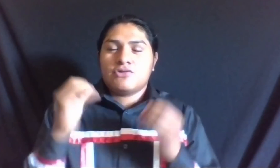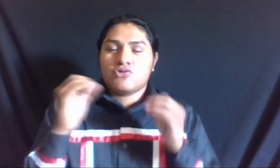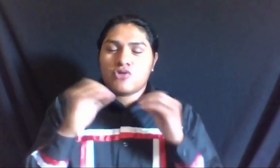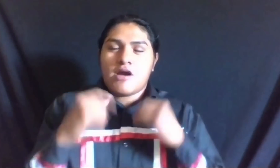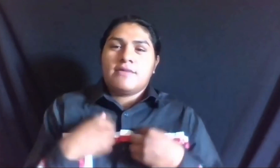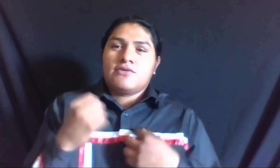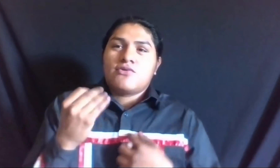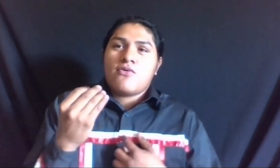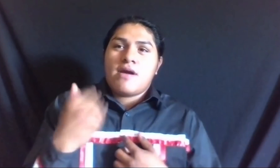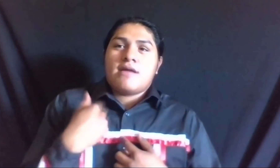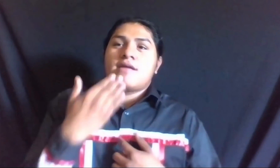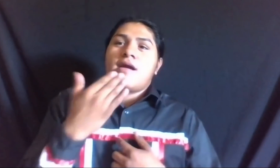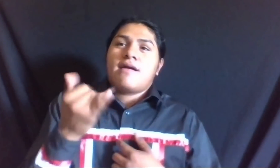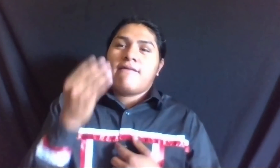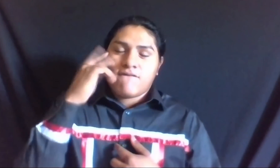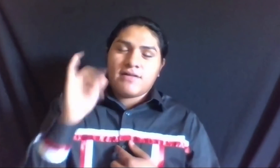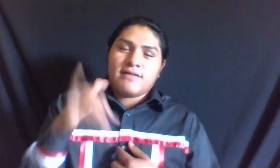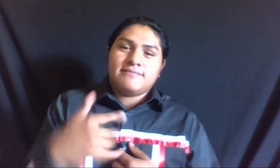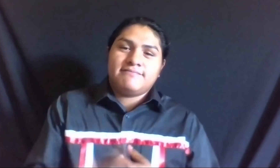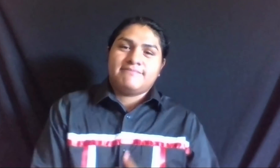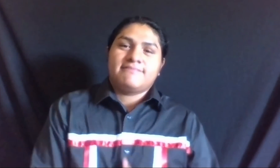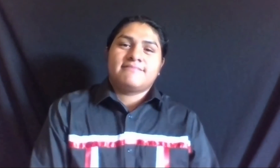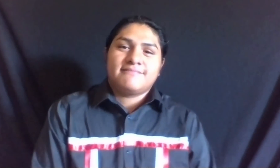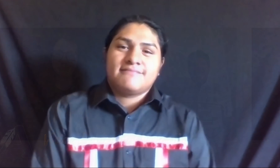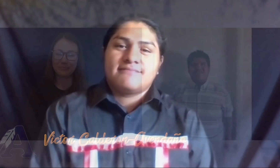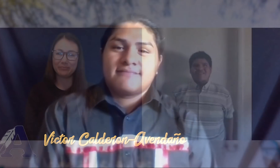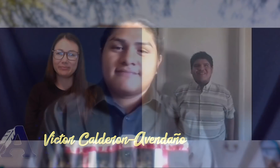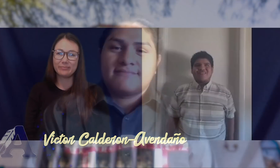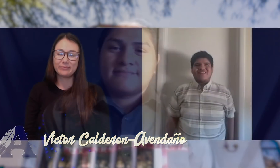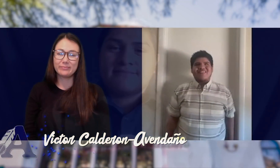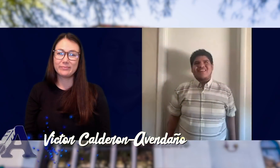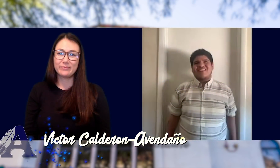ON-SCREEN IS VICTOR CALDERONE AVANDANO AND AN INTERPRETER.